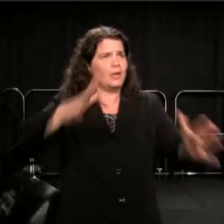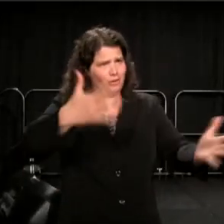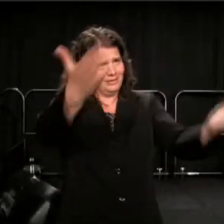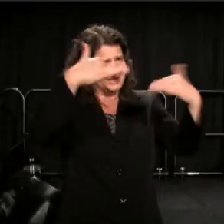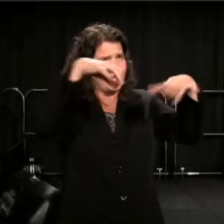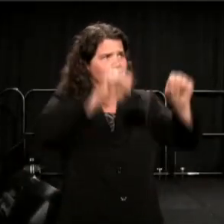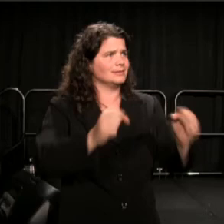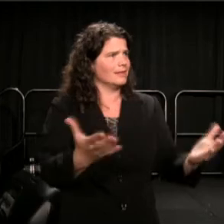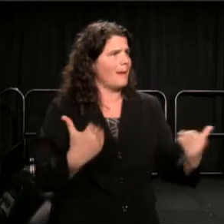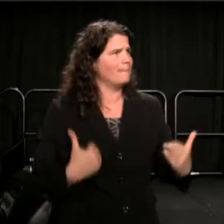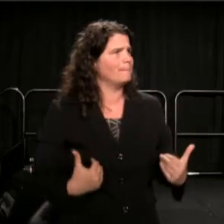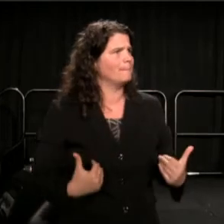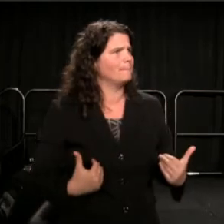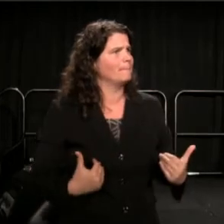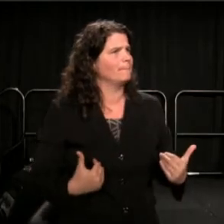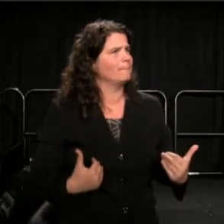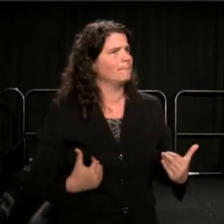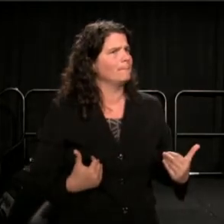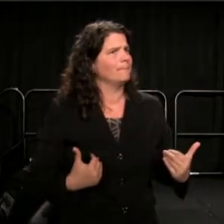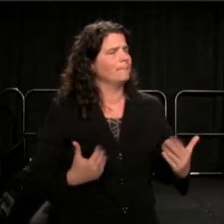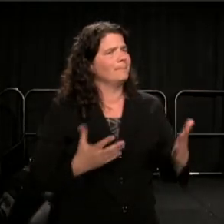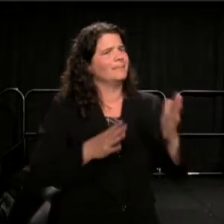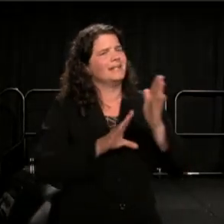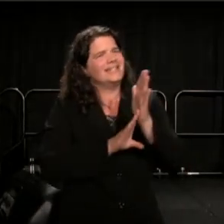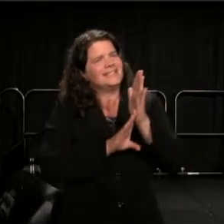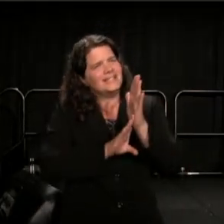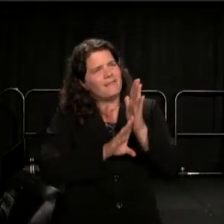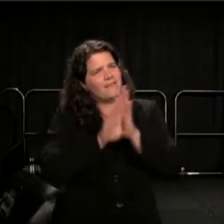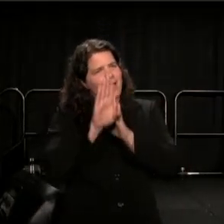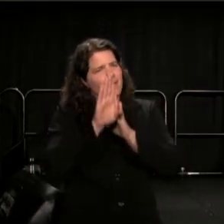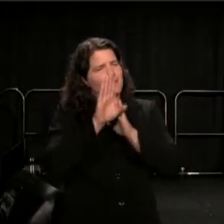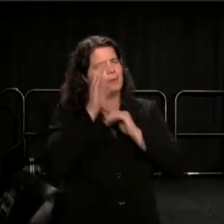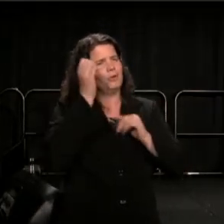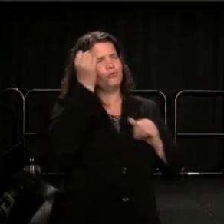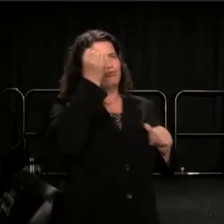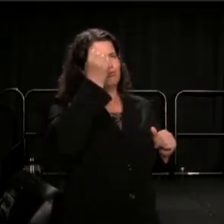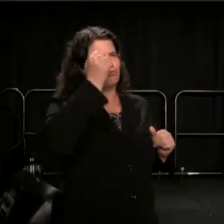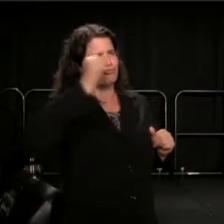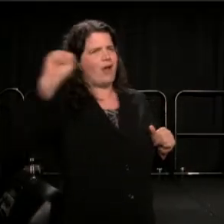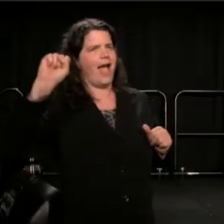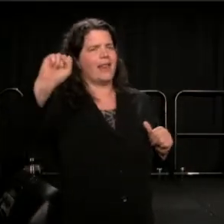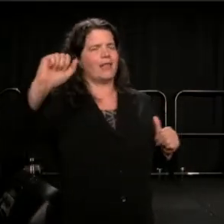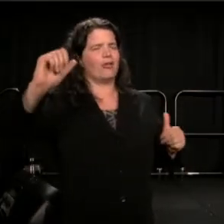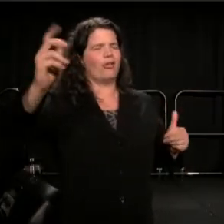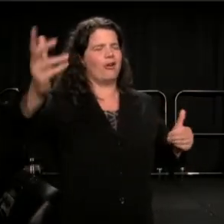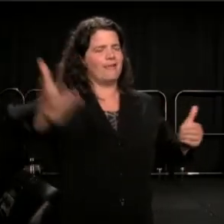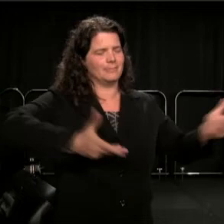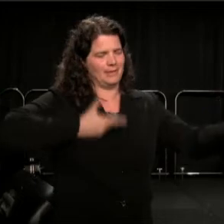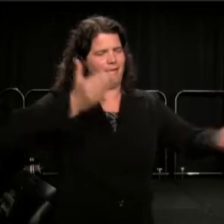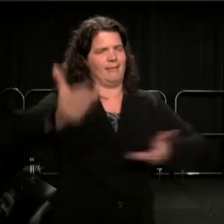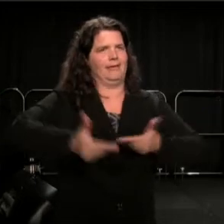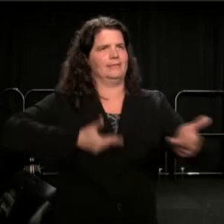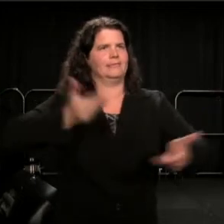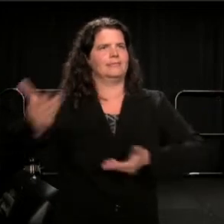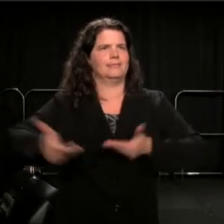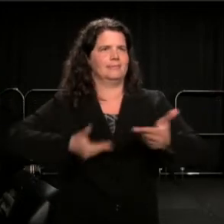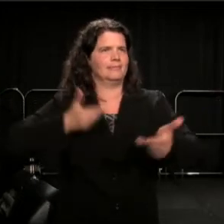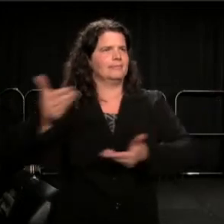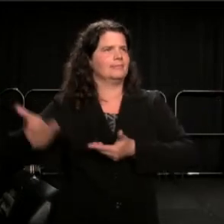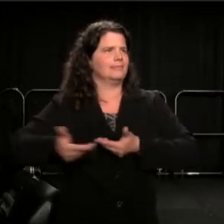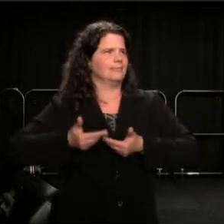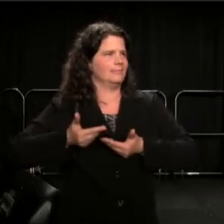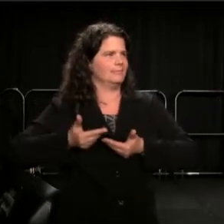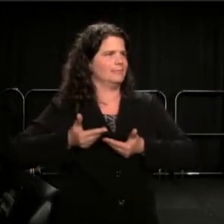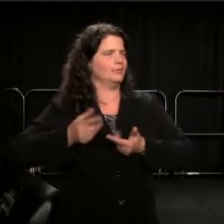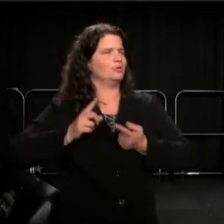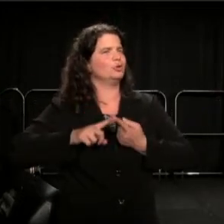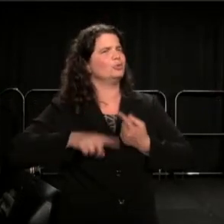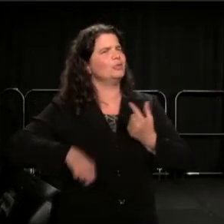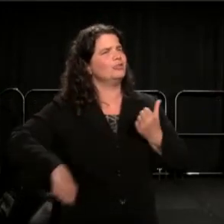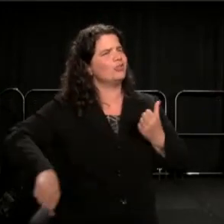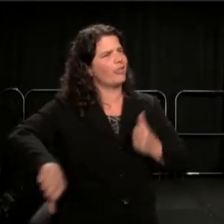Develop a radical hospitality towards one another.